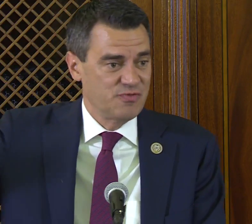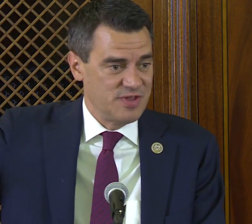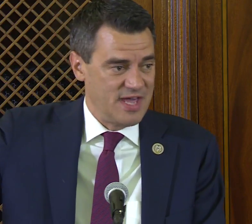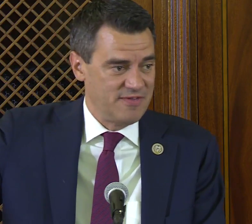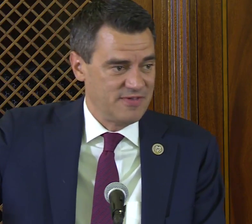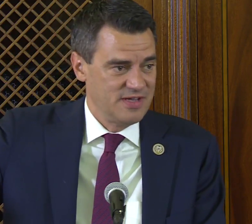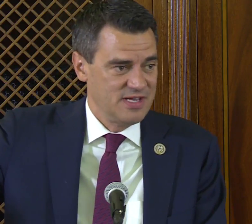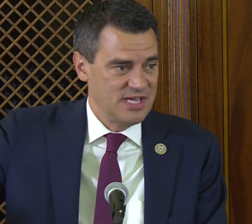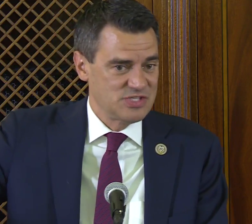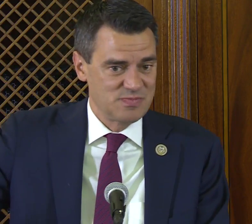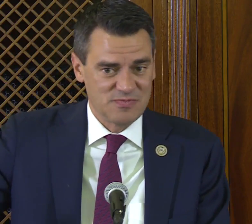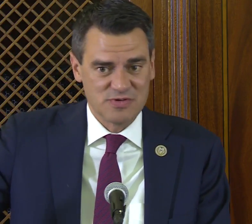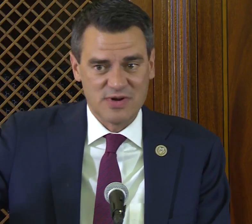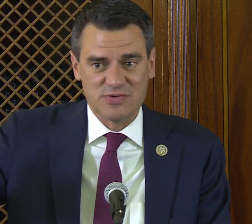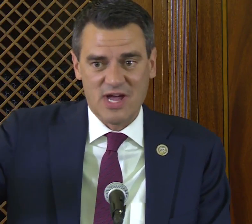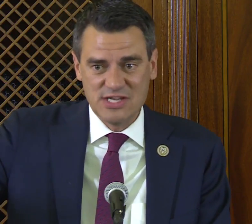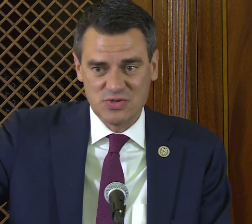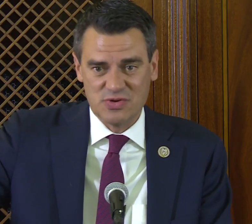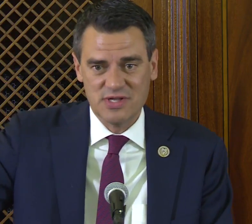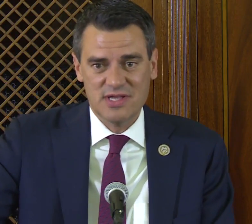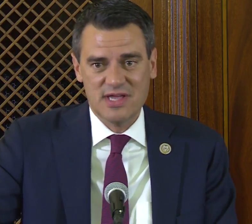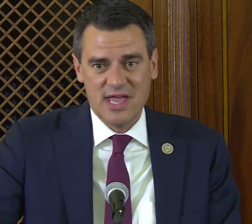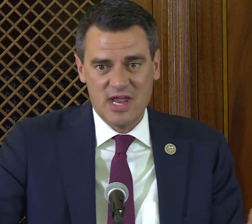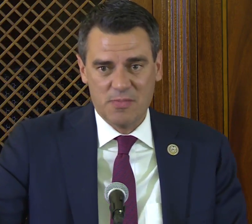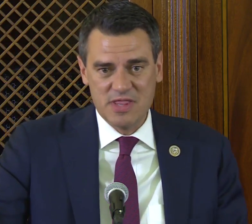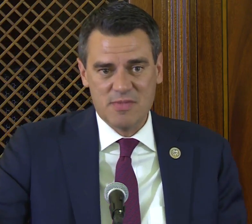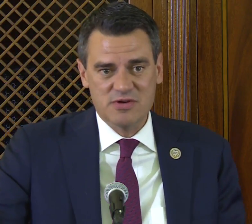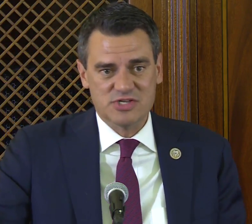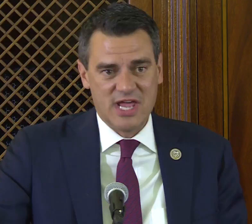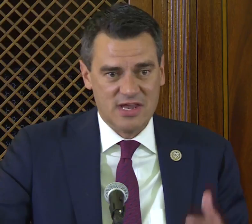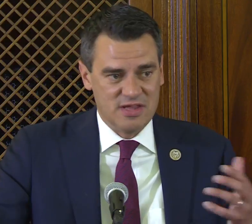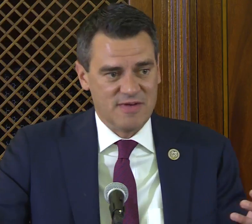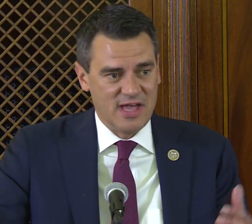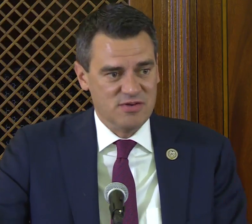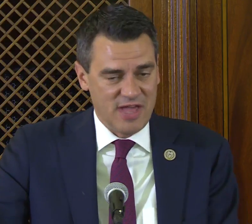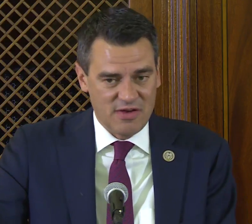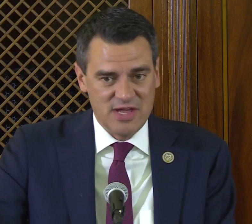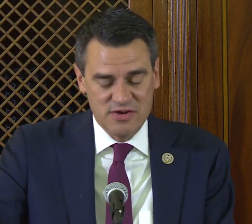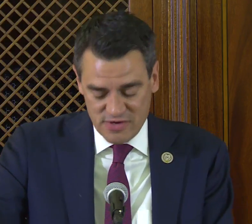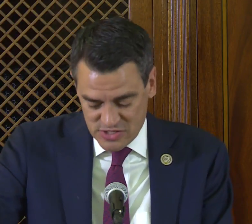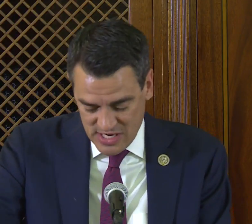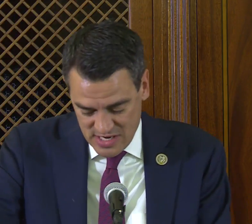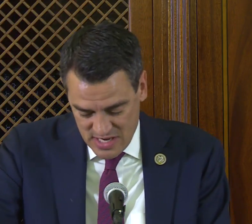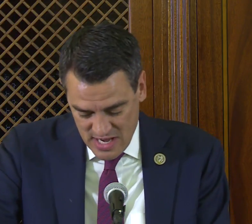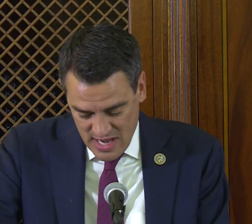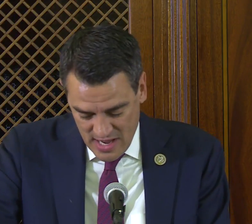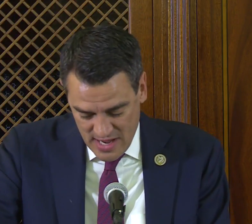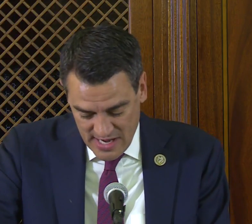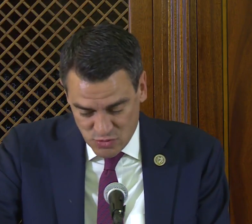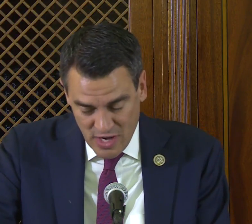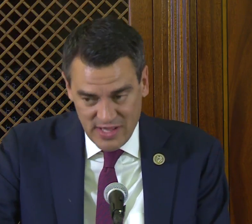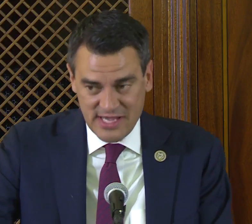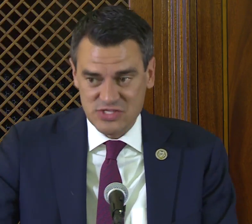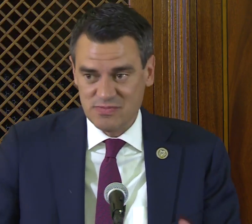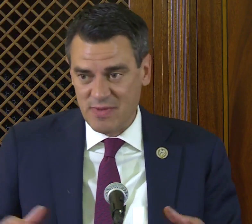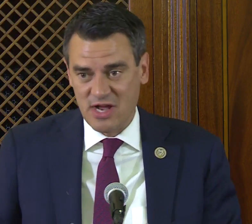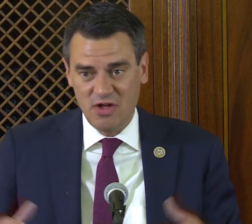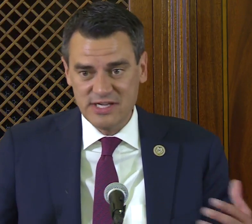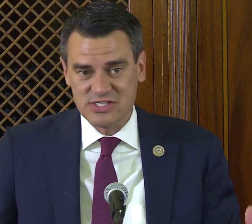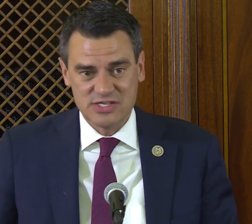for the Deaf as folks graduate high school in helping them understand the value of Gallaudet University, as well as my colleagues